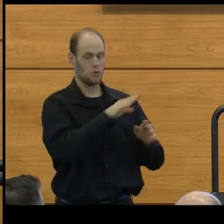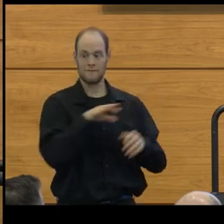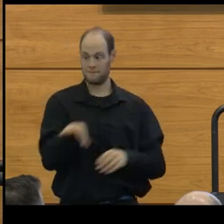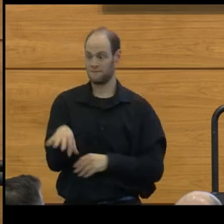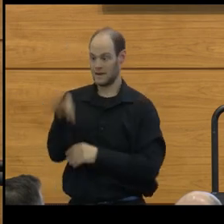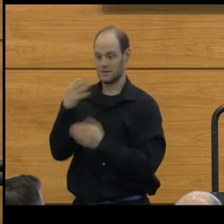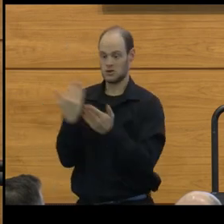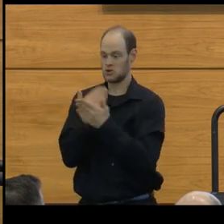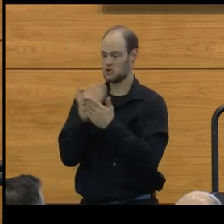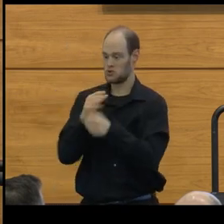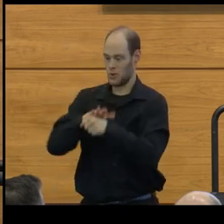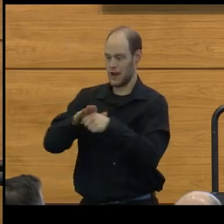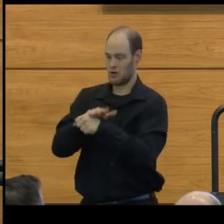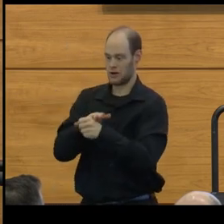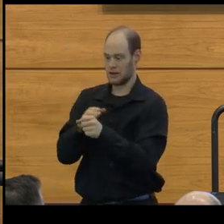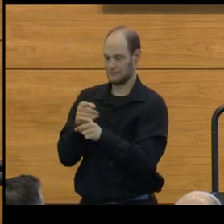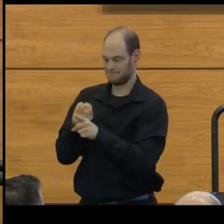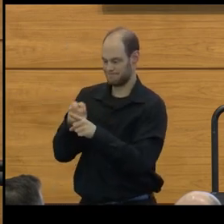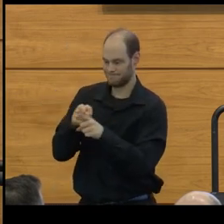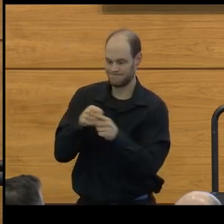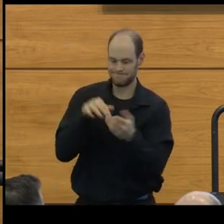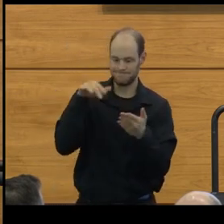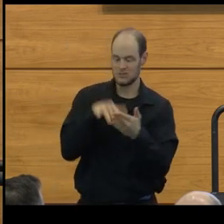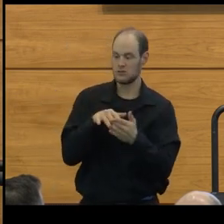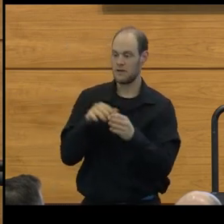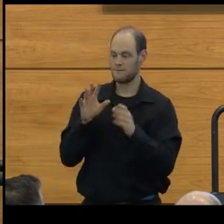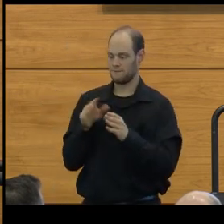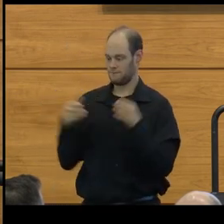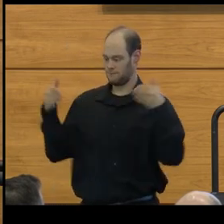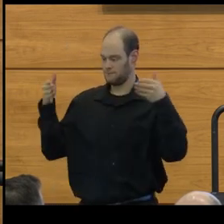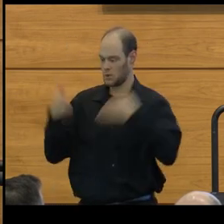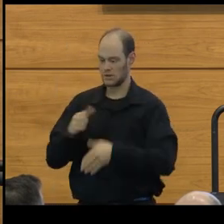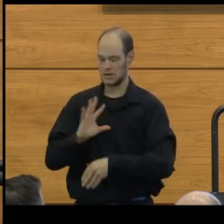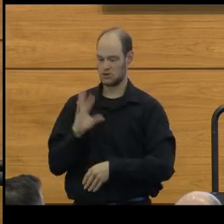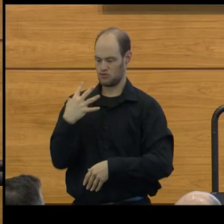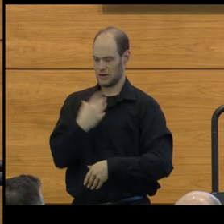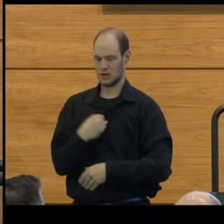of a new area of study focused on transgender experiences